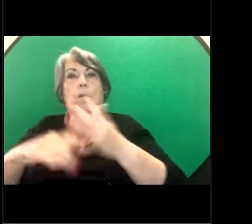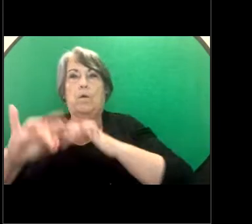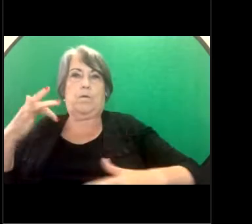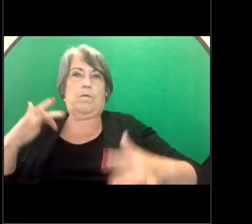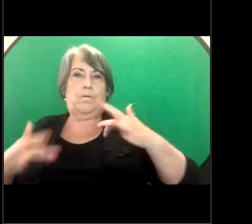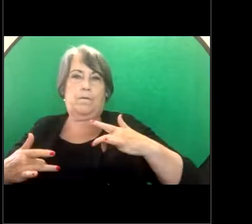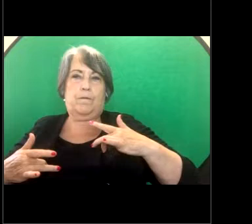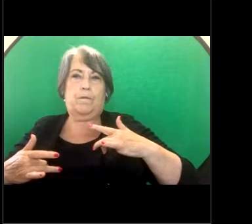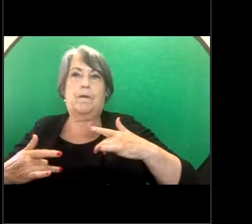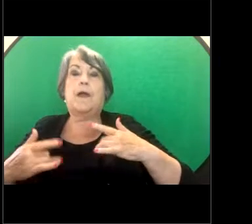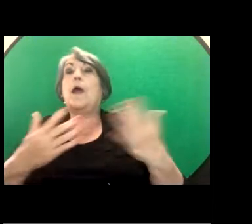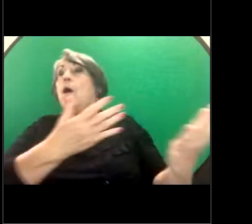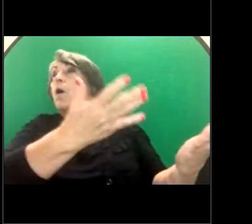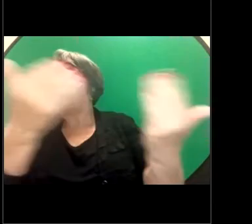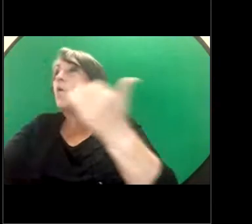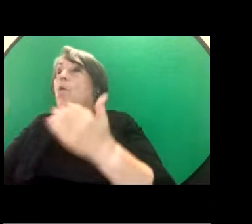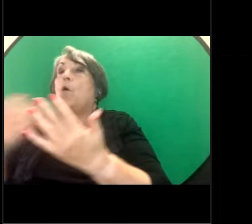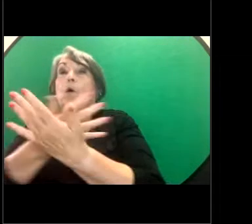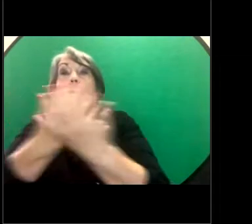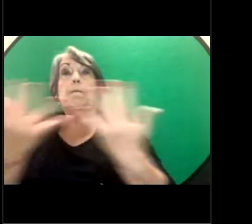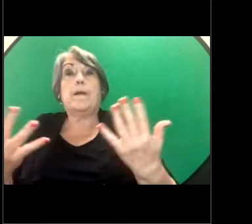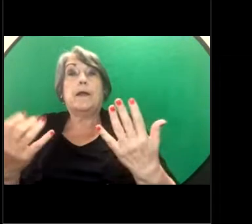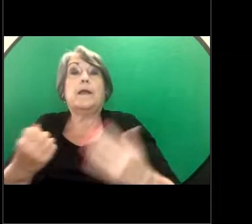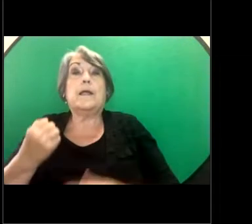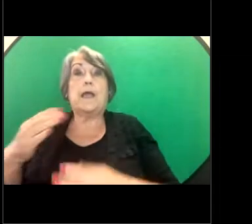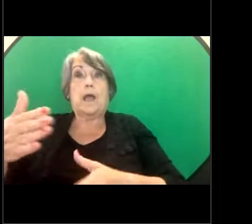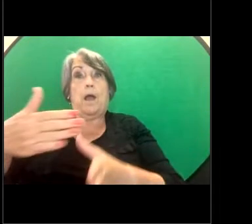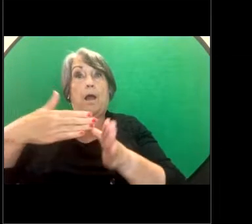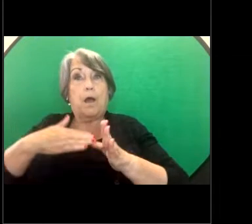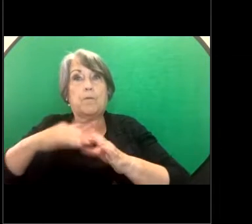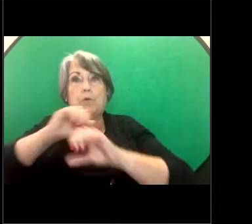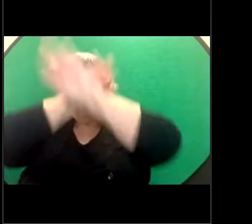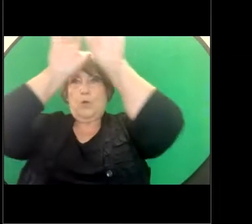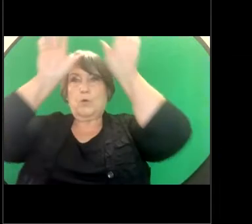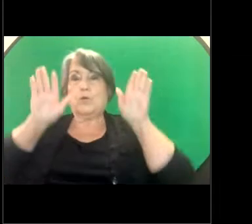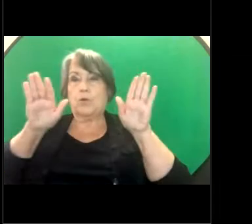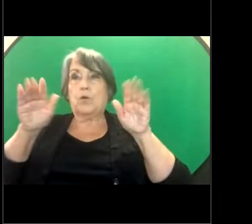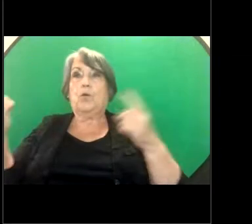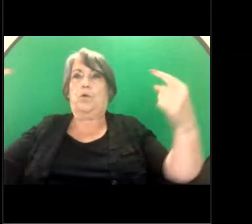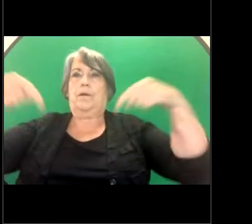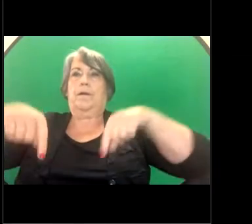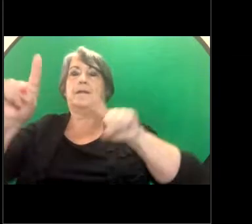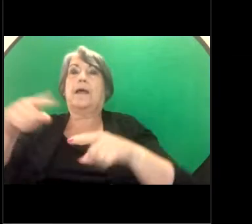Islander people with us today. We'd also like to recognise the important role that Aboriginal